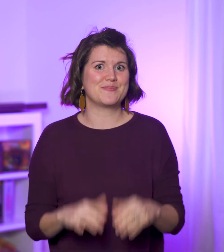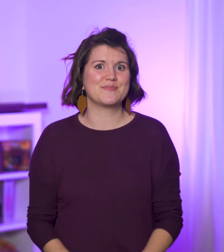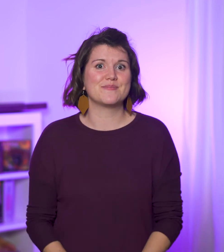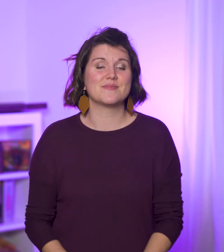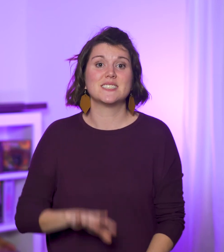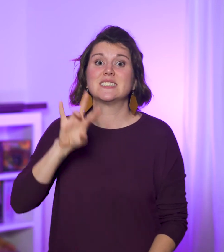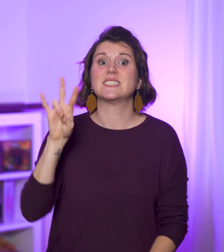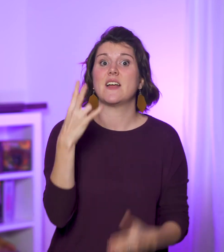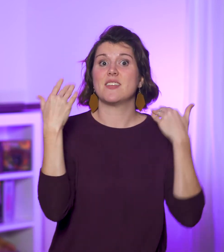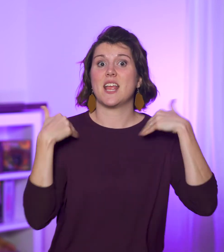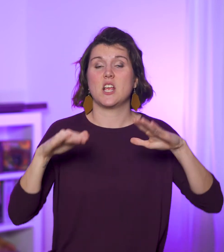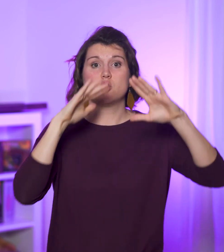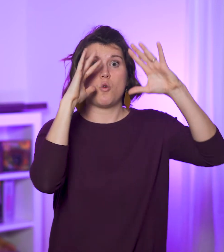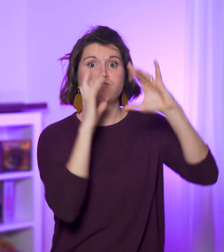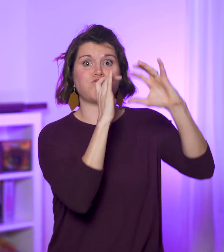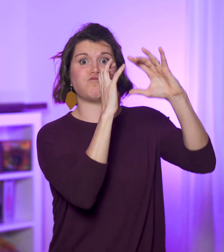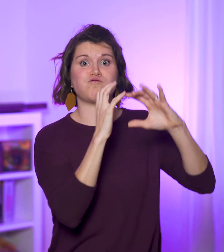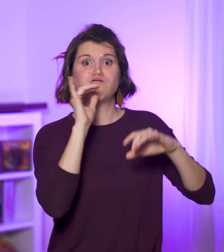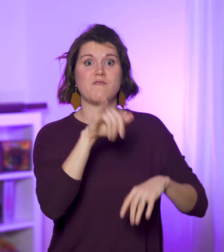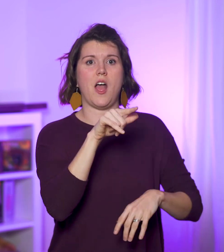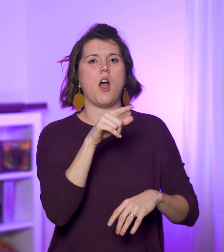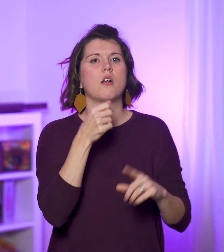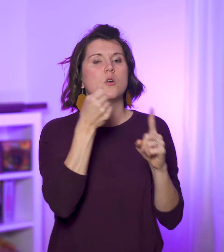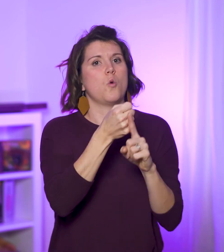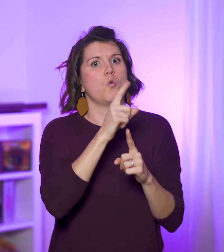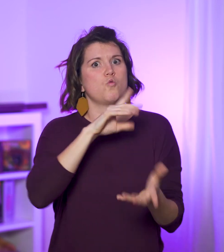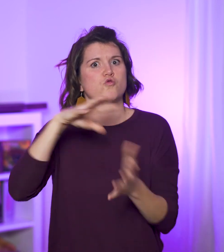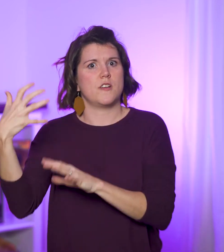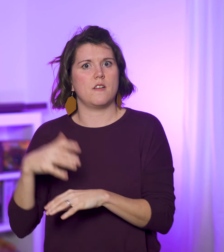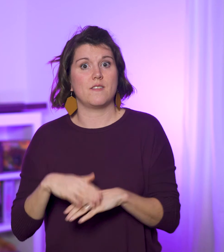When the seventh angel blows his trumpet, things shift.